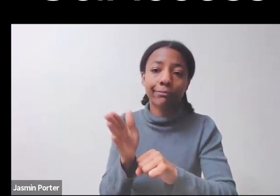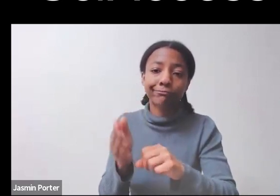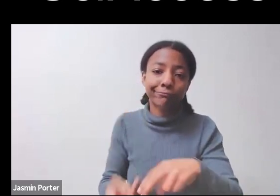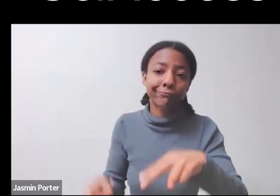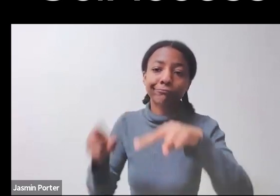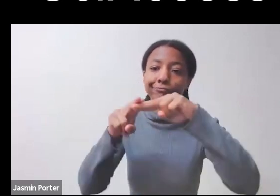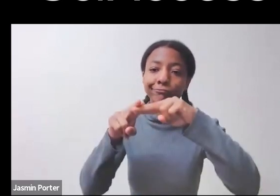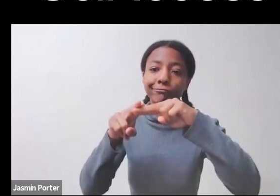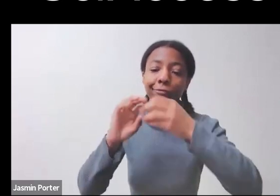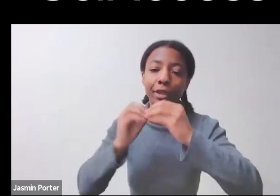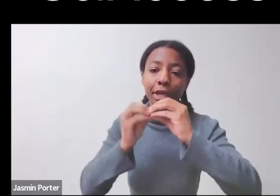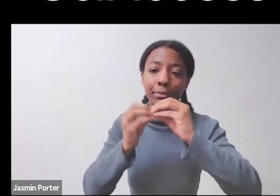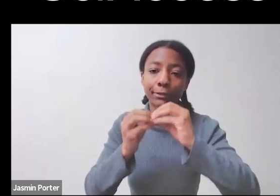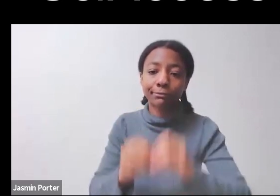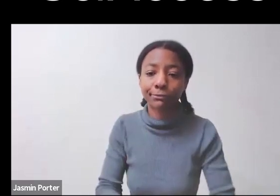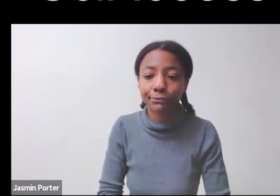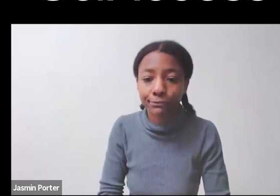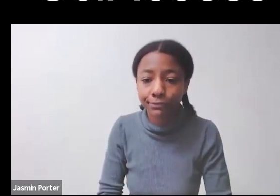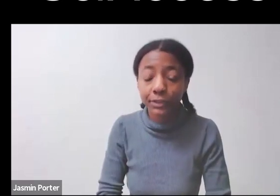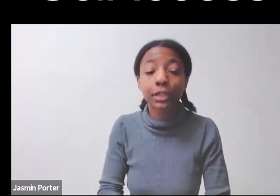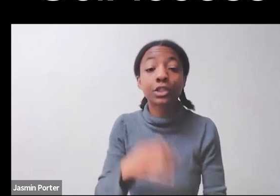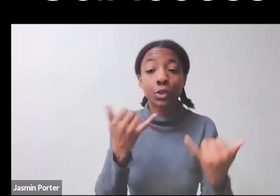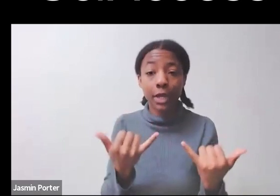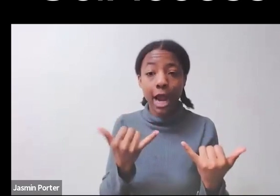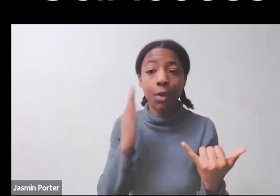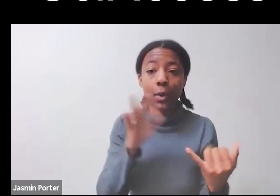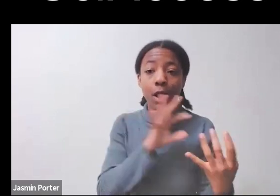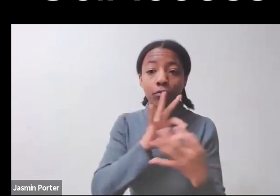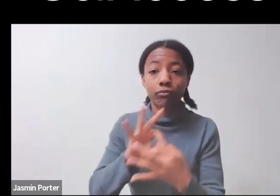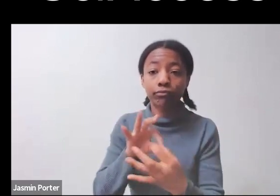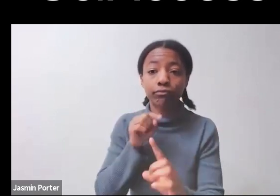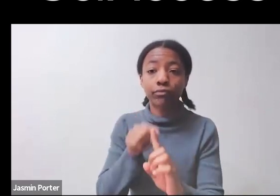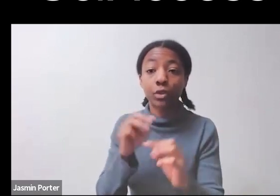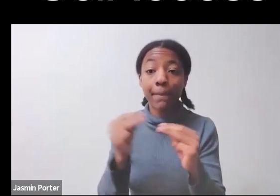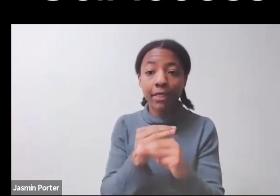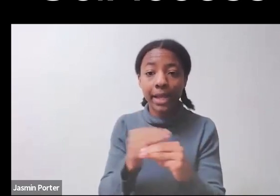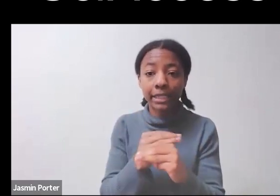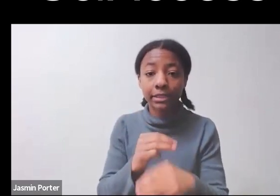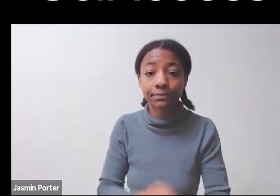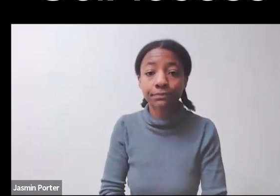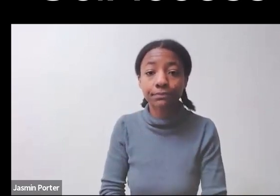Daniel? Hi. Daniel here. The background of this slide is just the results